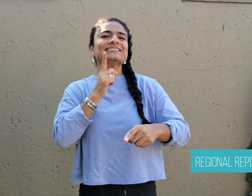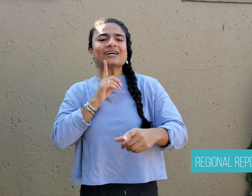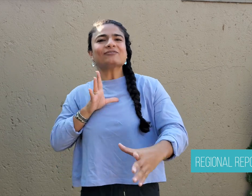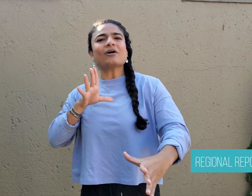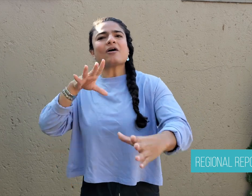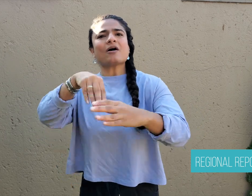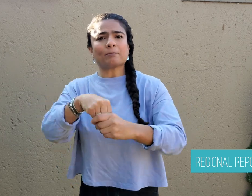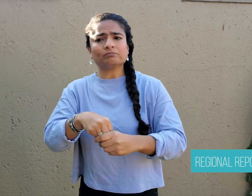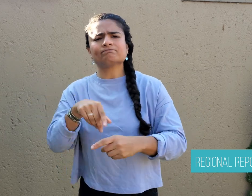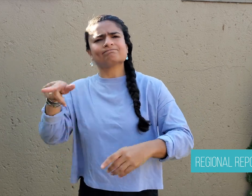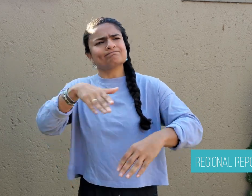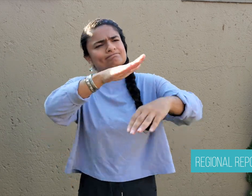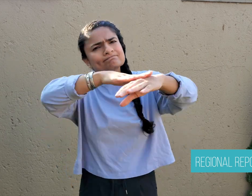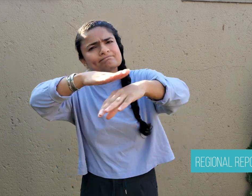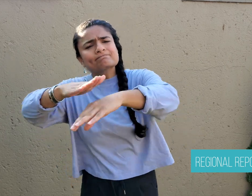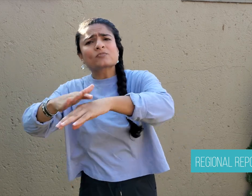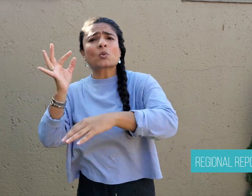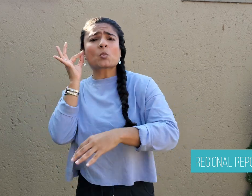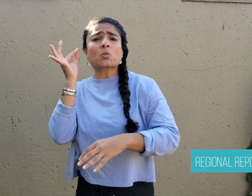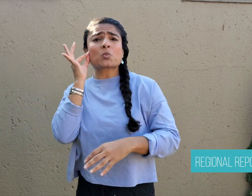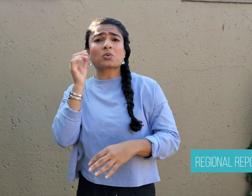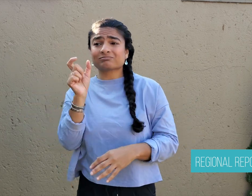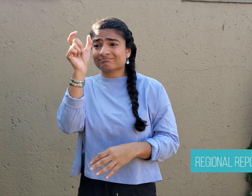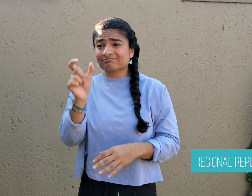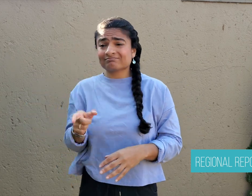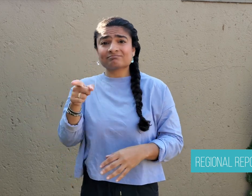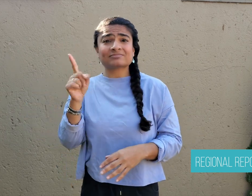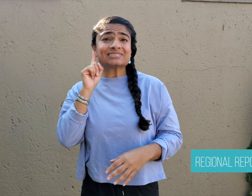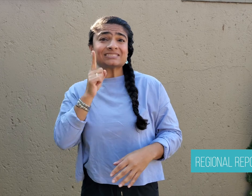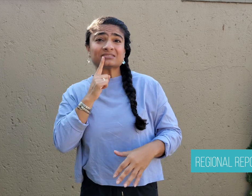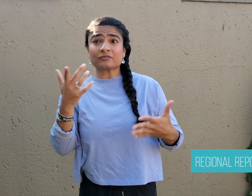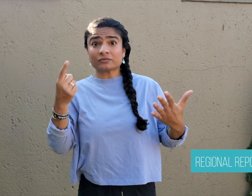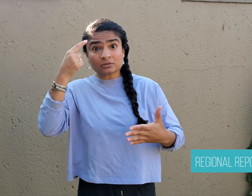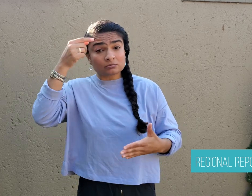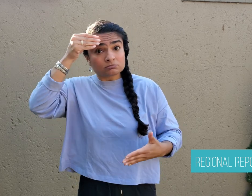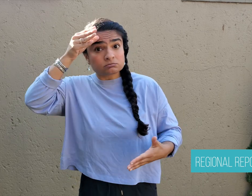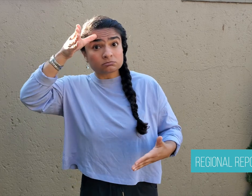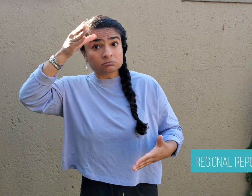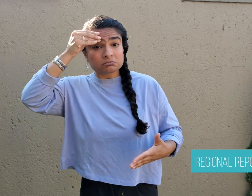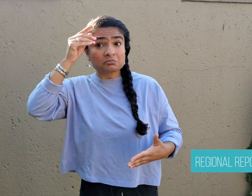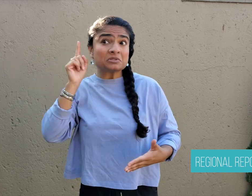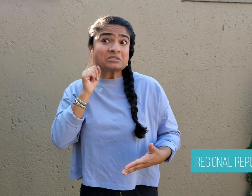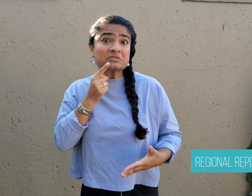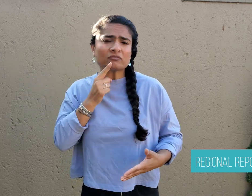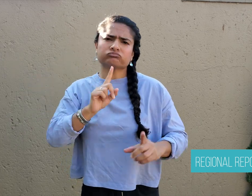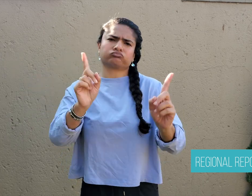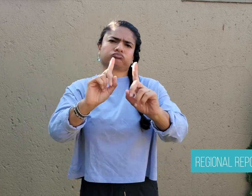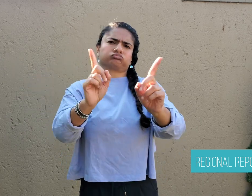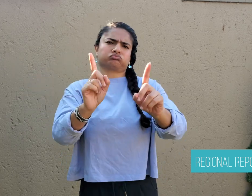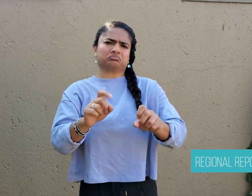to try and be inclusive by having a conversation with